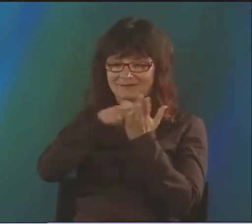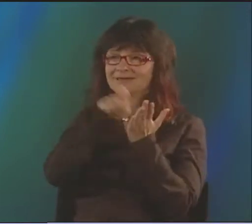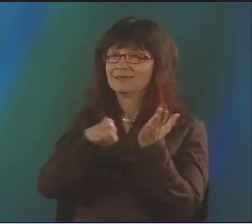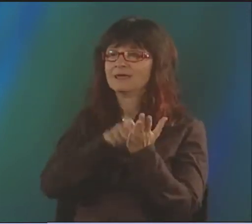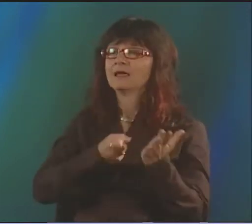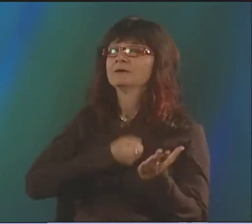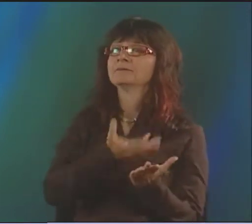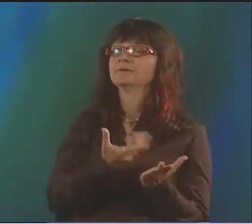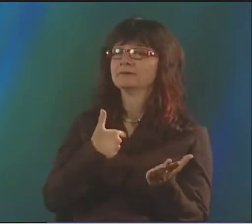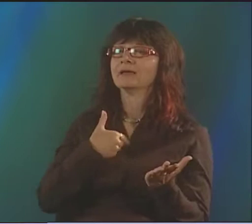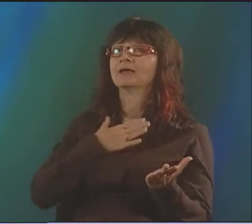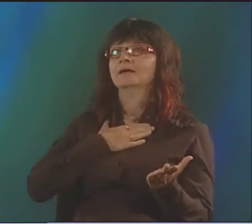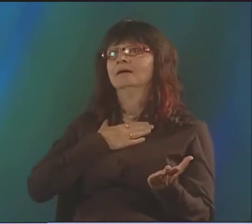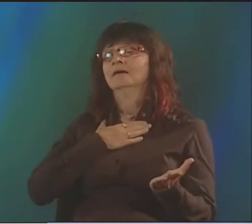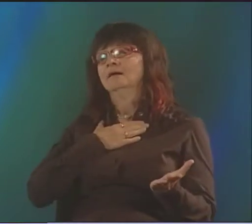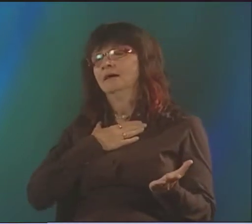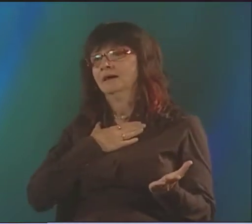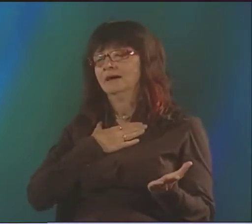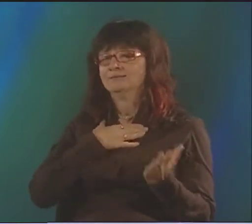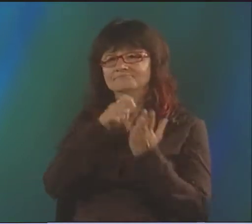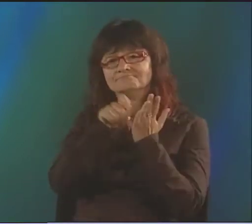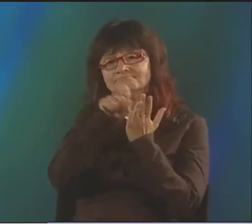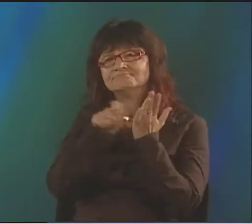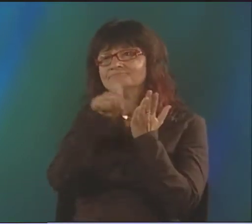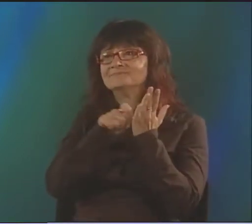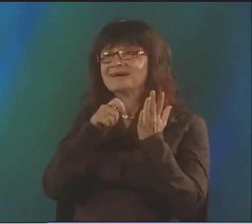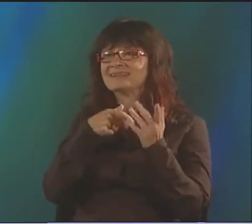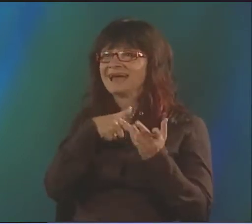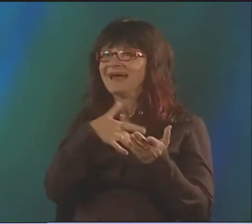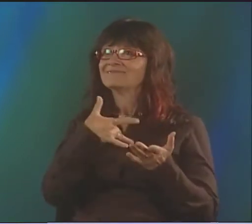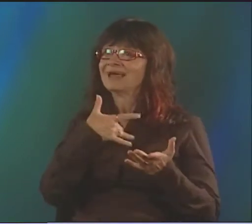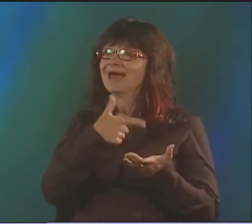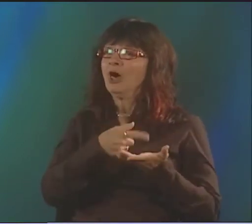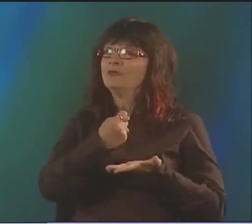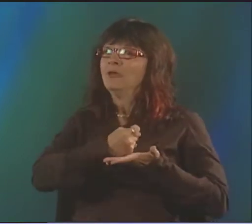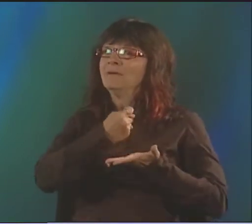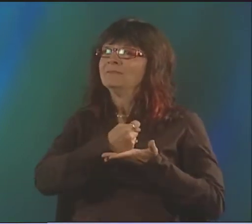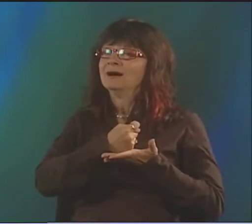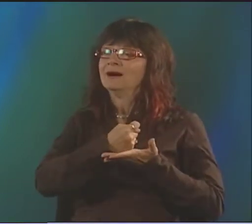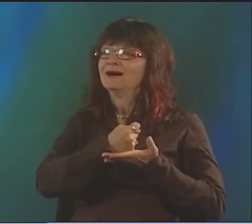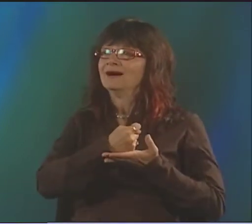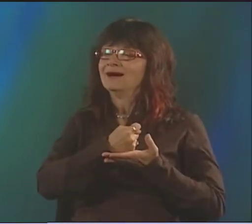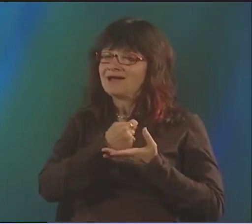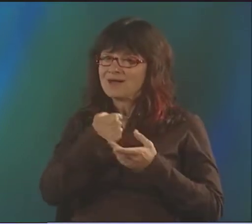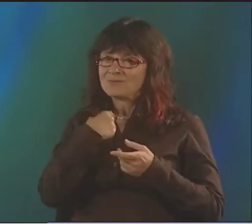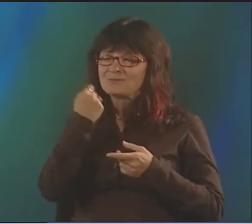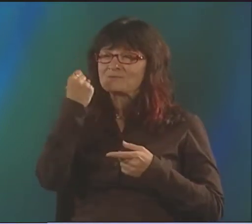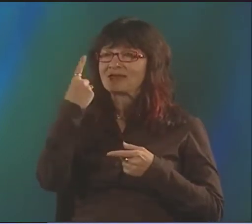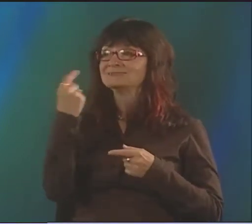I WENT HOME AND I WROTE A POEM, AND IT FELT SO MUCH BETTER TO GET THAT OUT. I FELT AS IF IT WAS THERAPEUTIC TO ME.